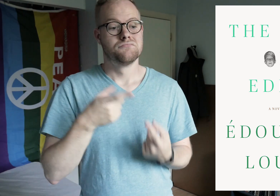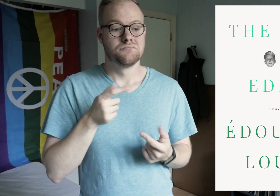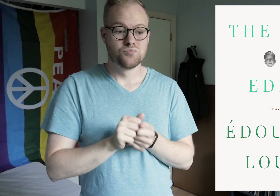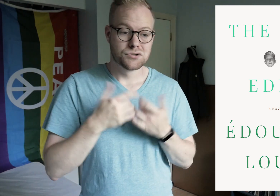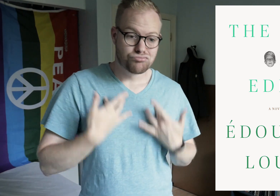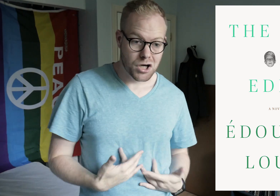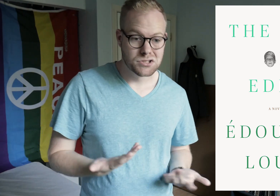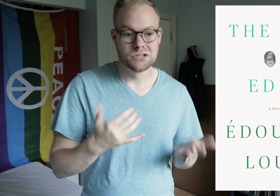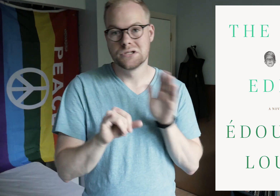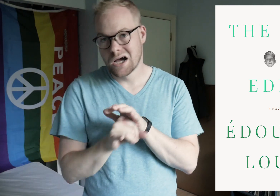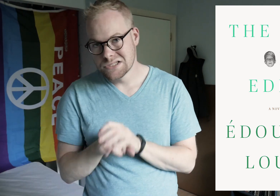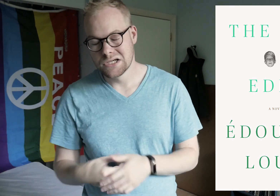struggling with depression and identity.